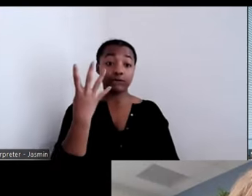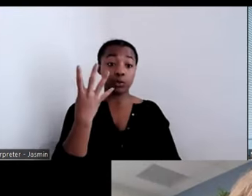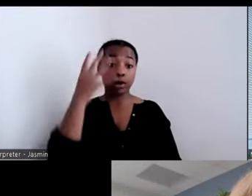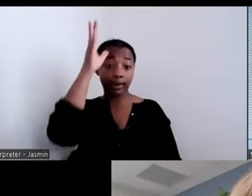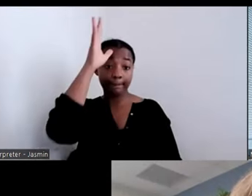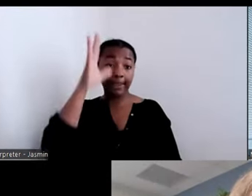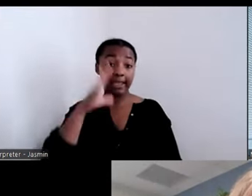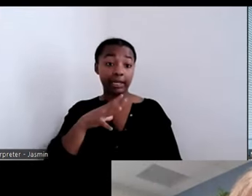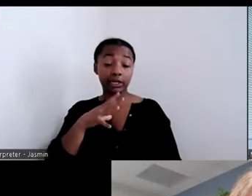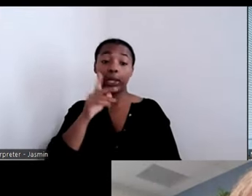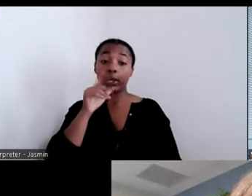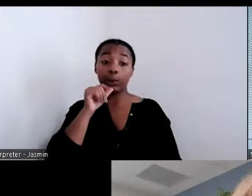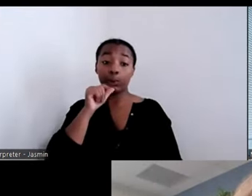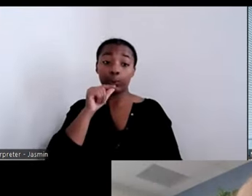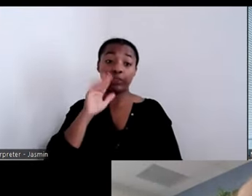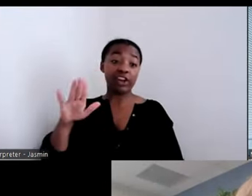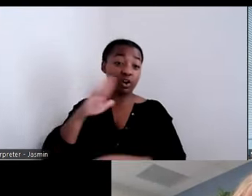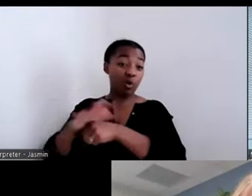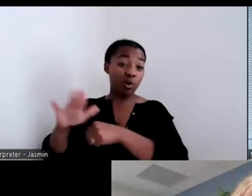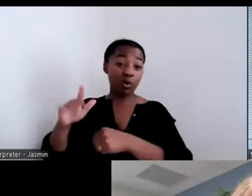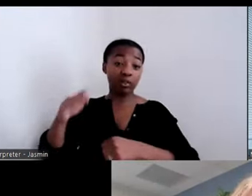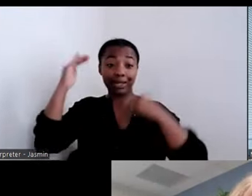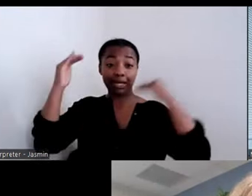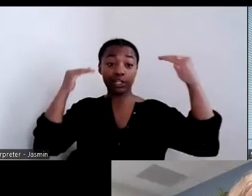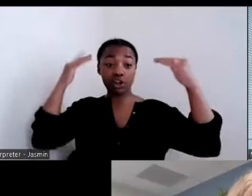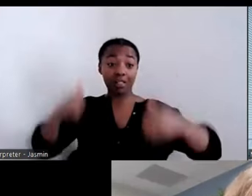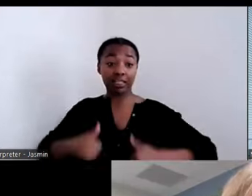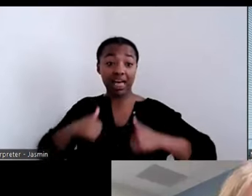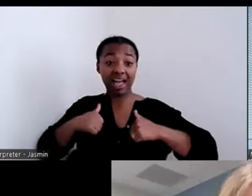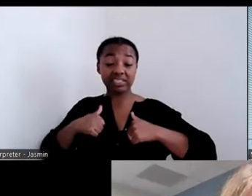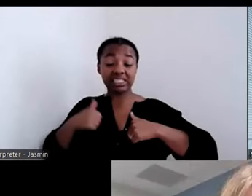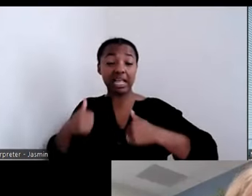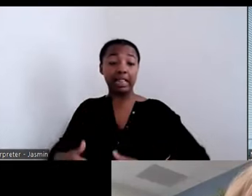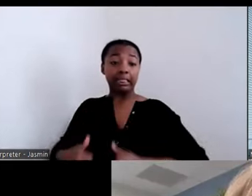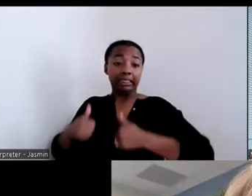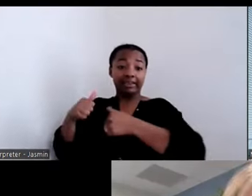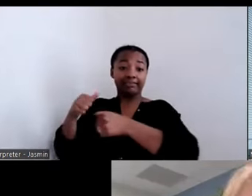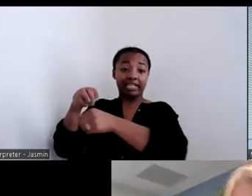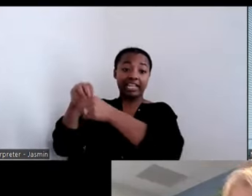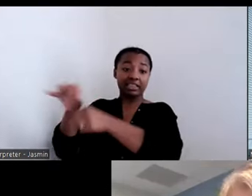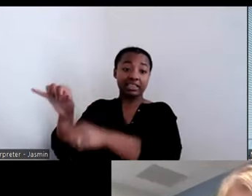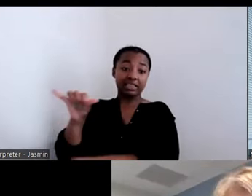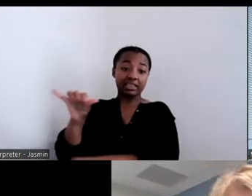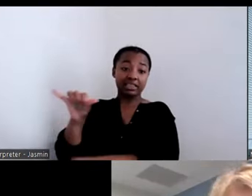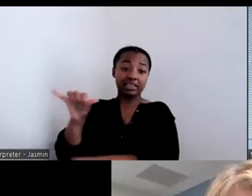group home. They all said yes, this sounds like a way better life that one we all